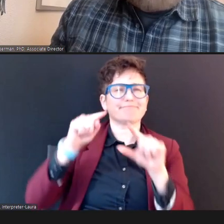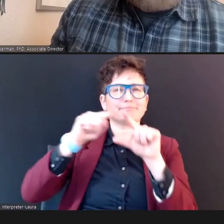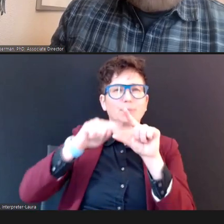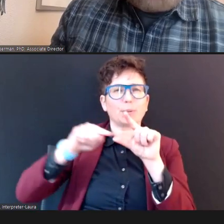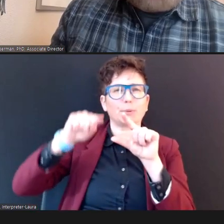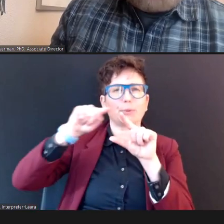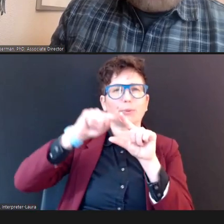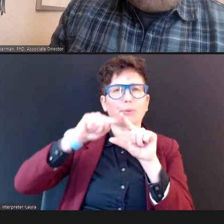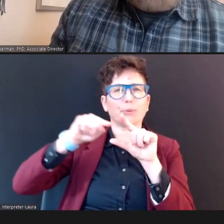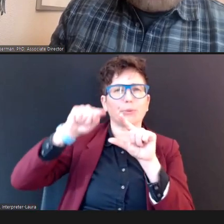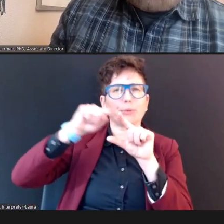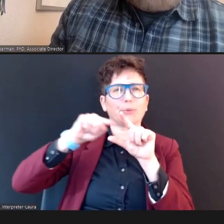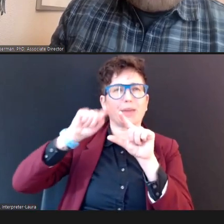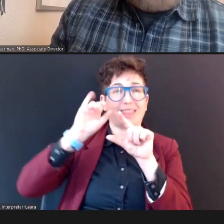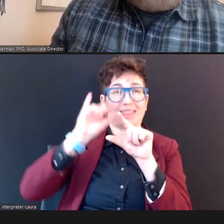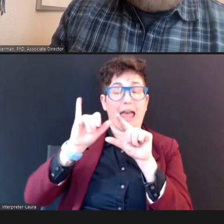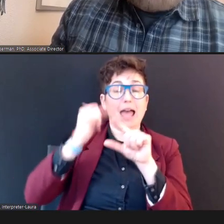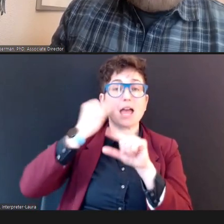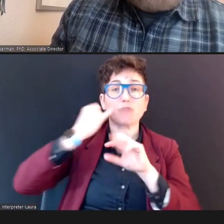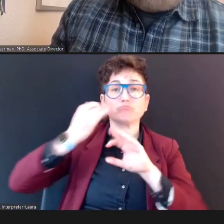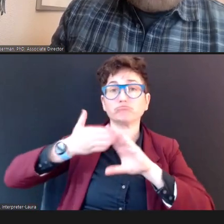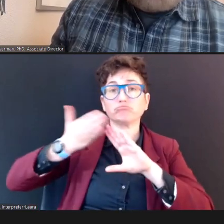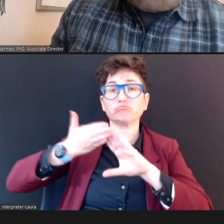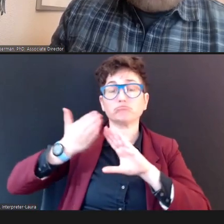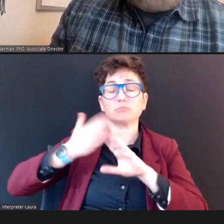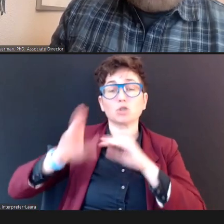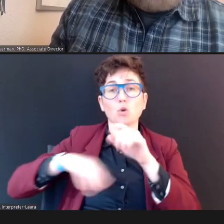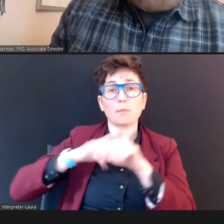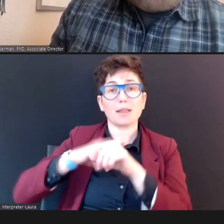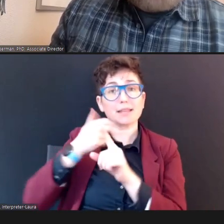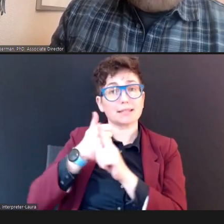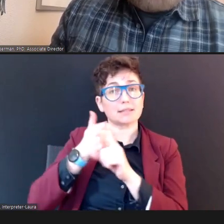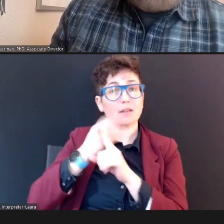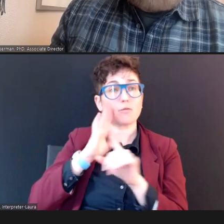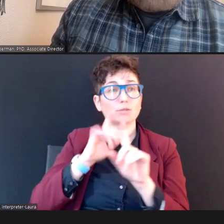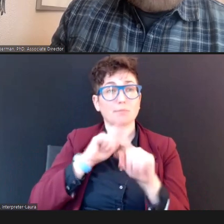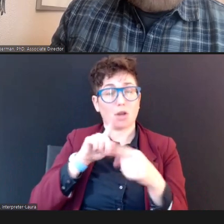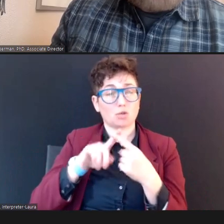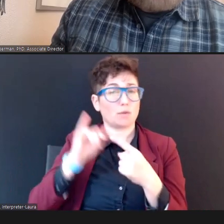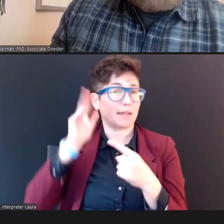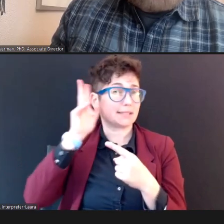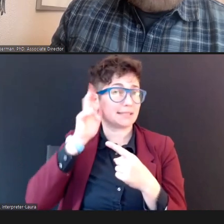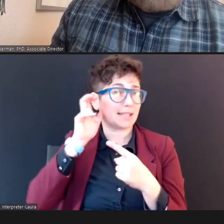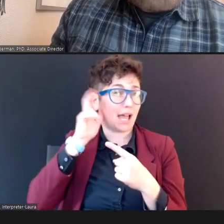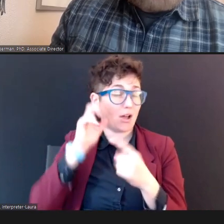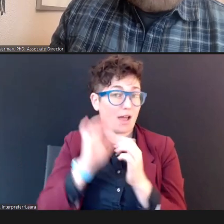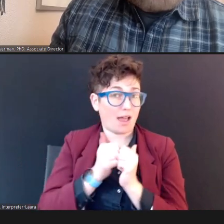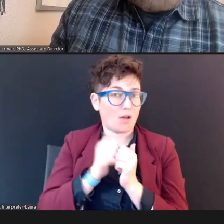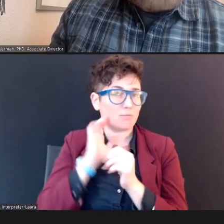normally -- it will respond to this sound by sending the signal to the brain.